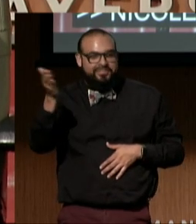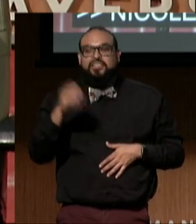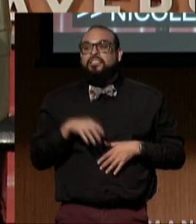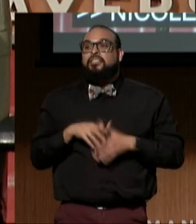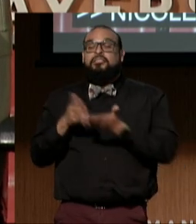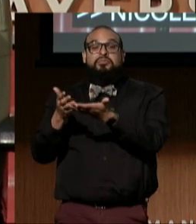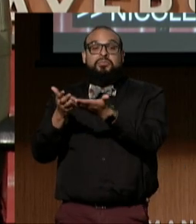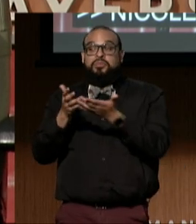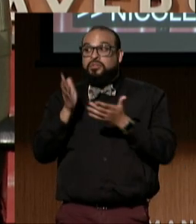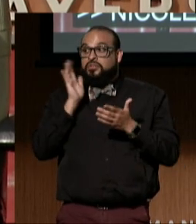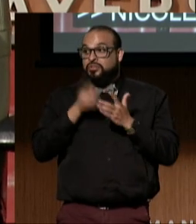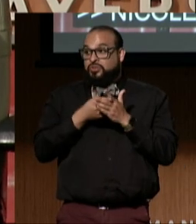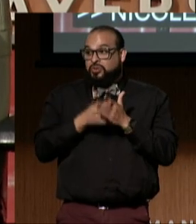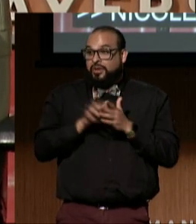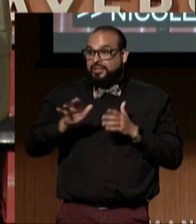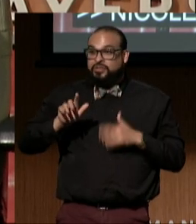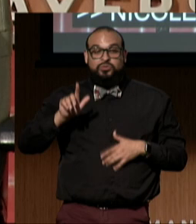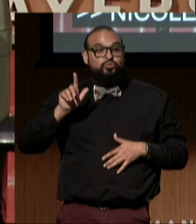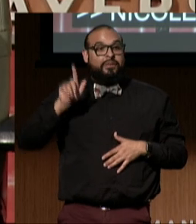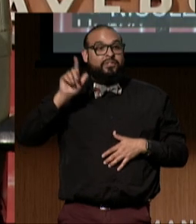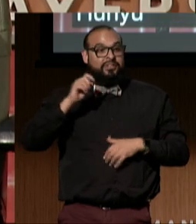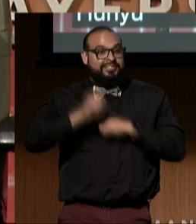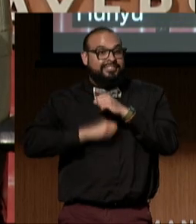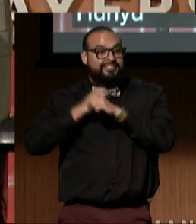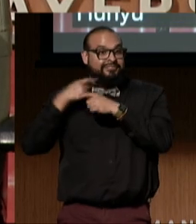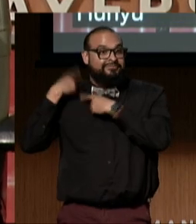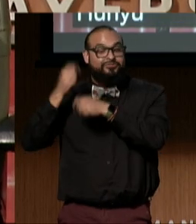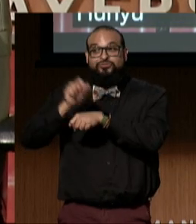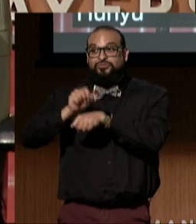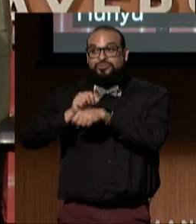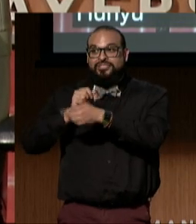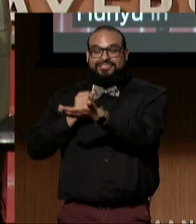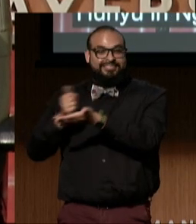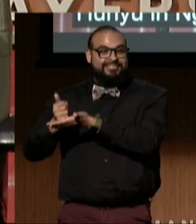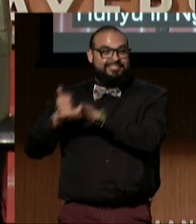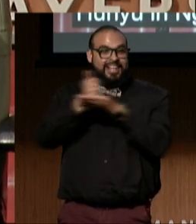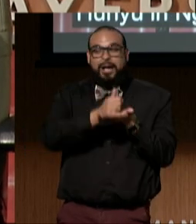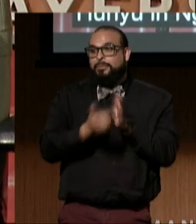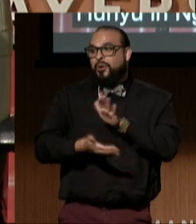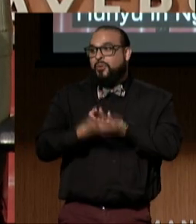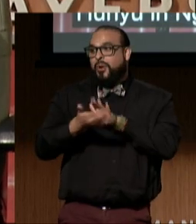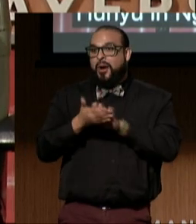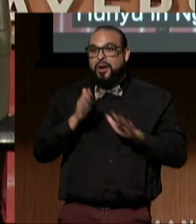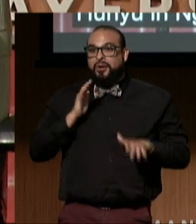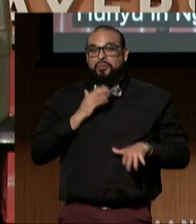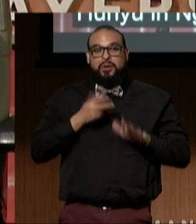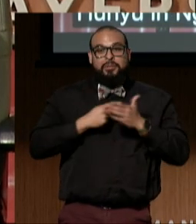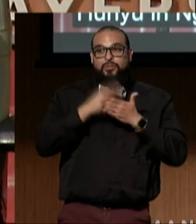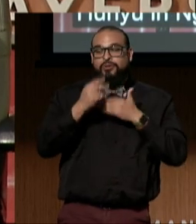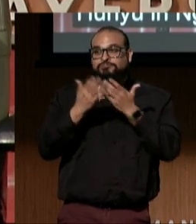his 21st year with us, helping run our front line. Thank you so much.